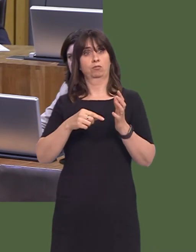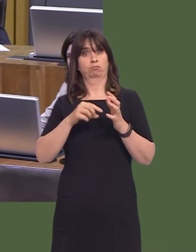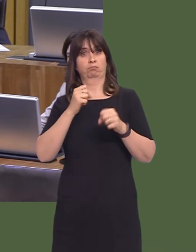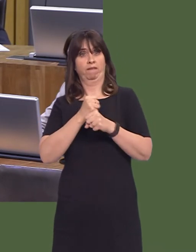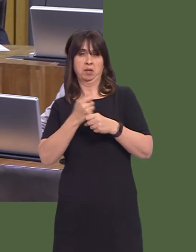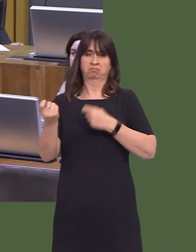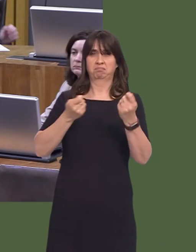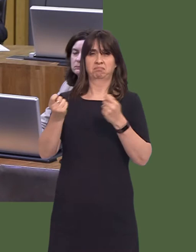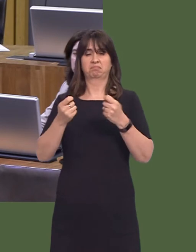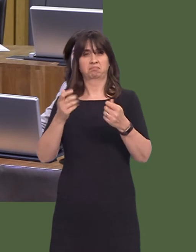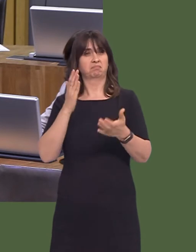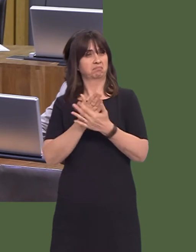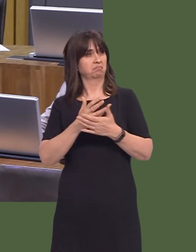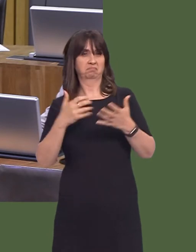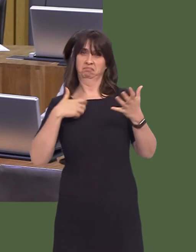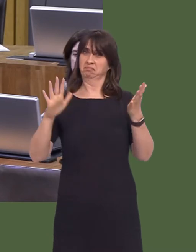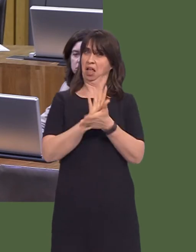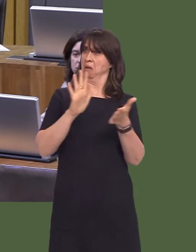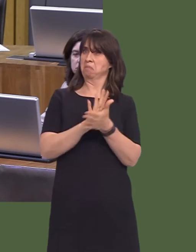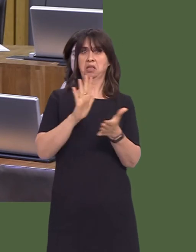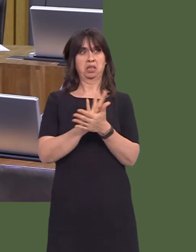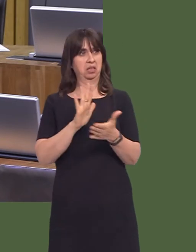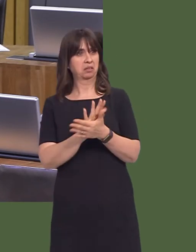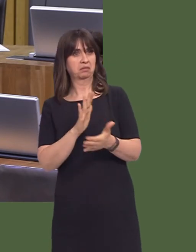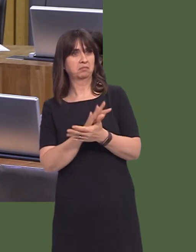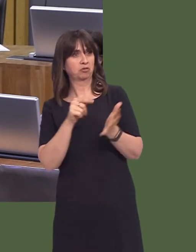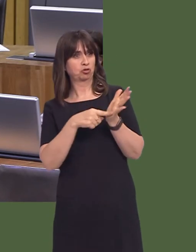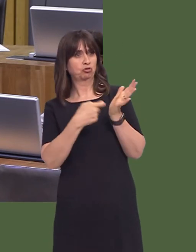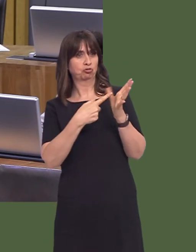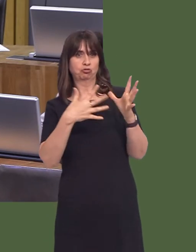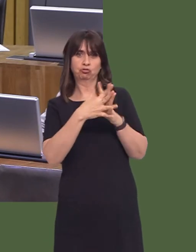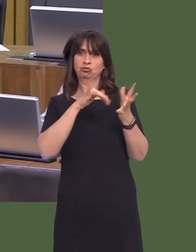sure they will welcome. So, I'm happy with the way that the TrawsCymru network is performing